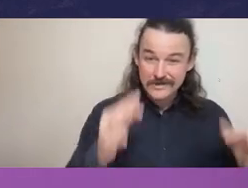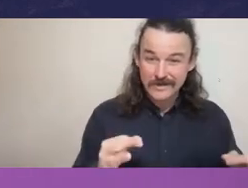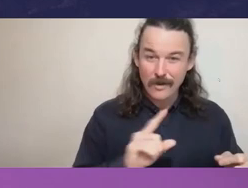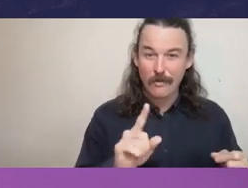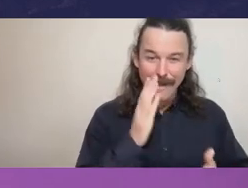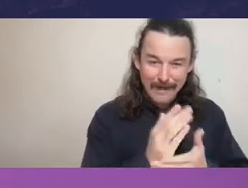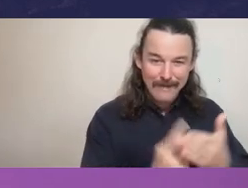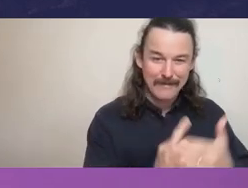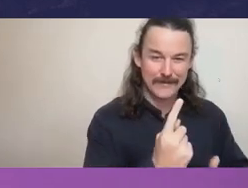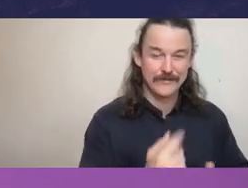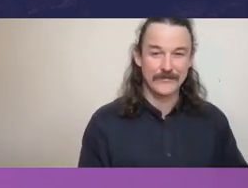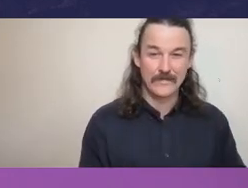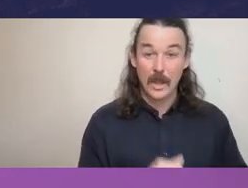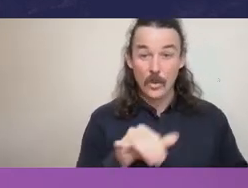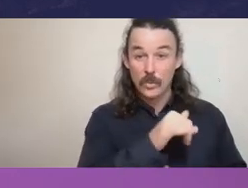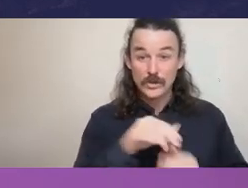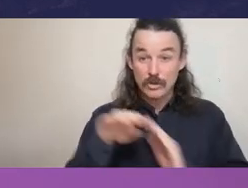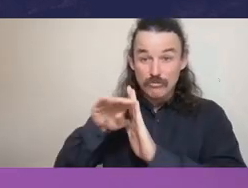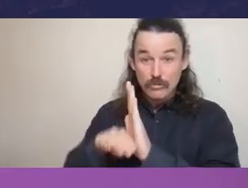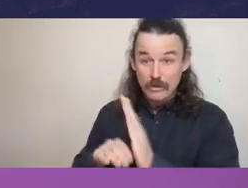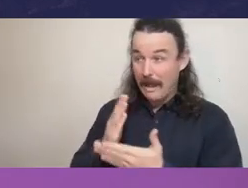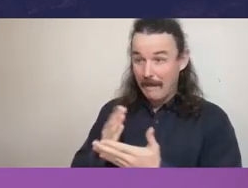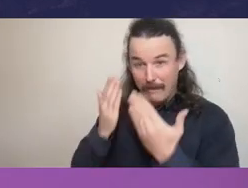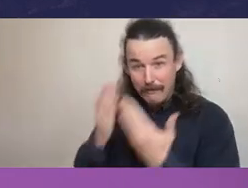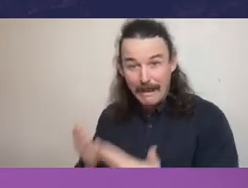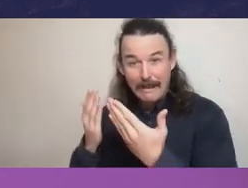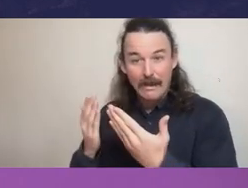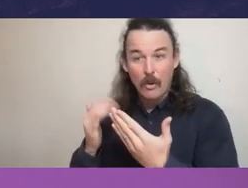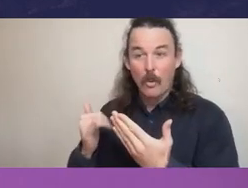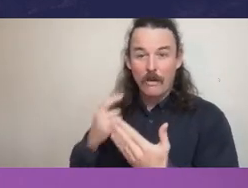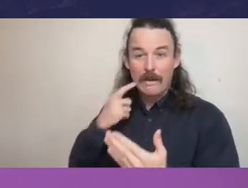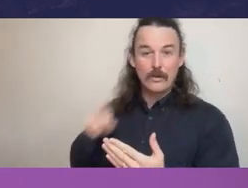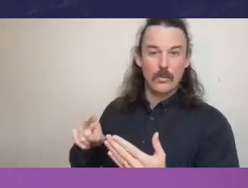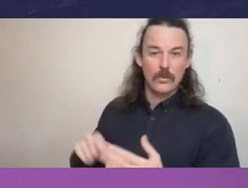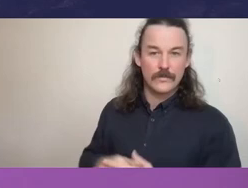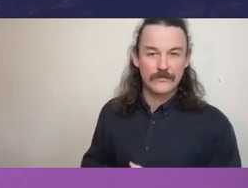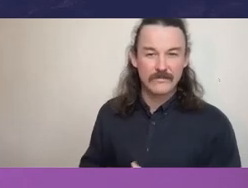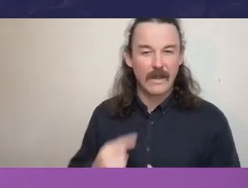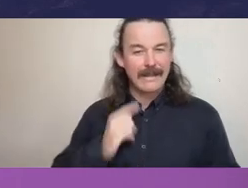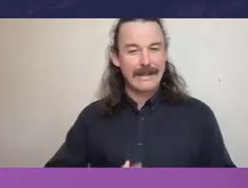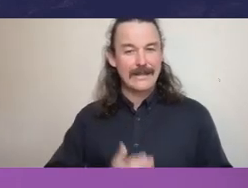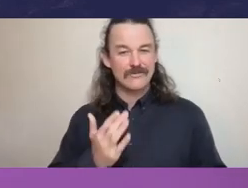and which rules are obeyed, bent or ignored.” And I think it's fascinating that that is actually 30 years old.